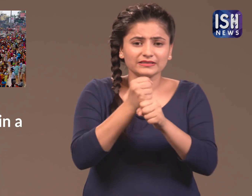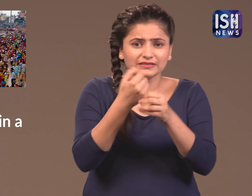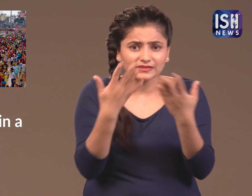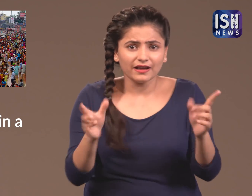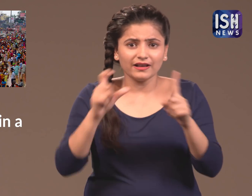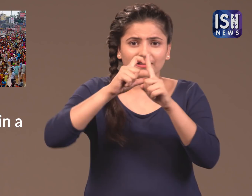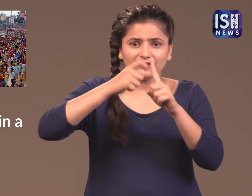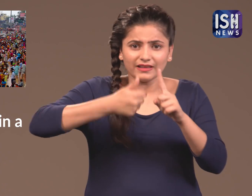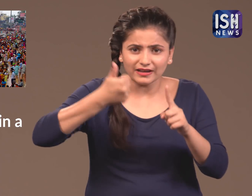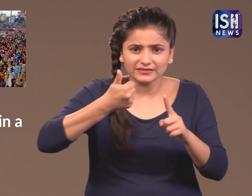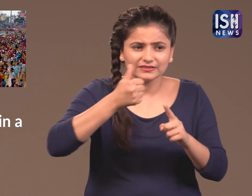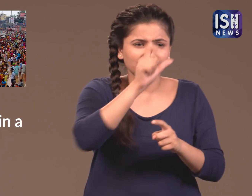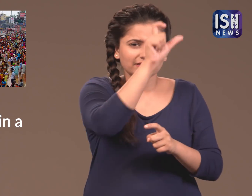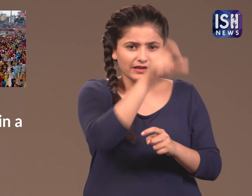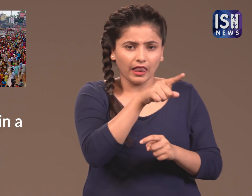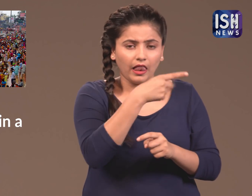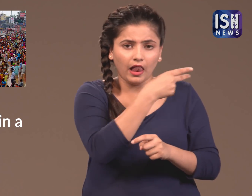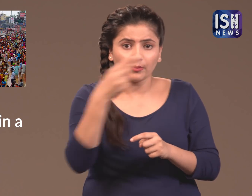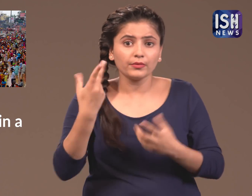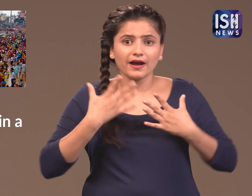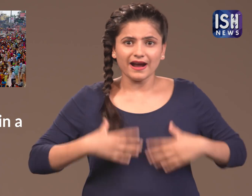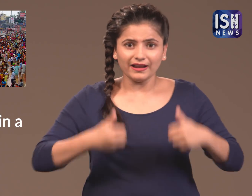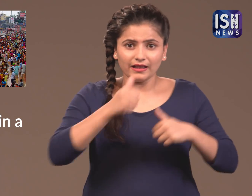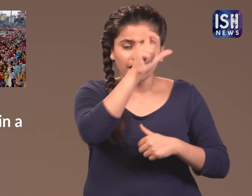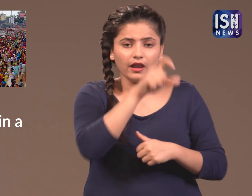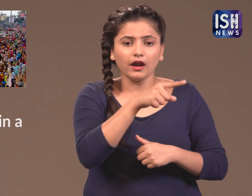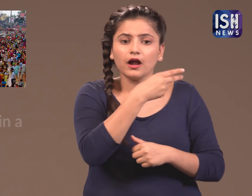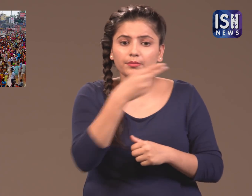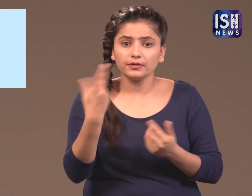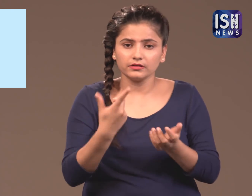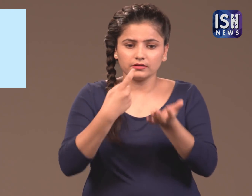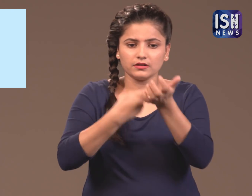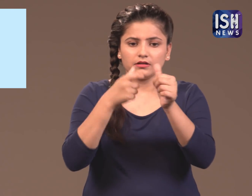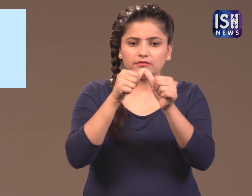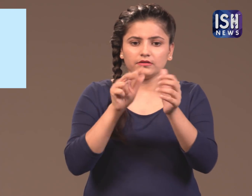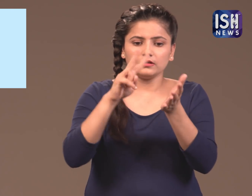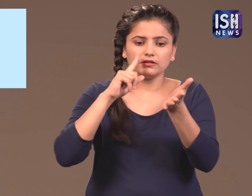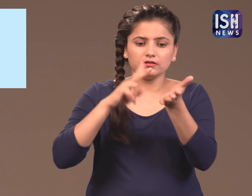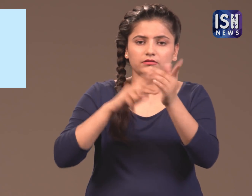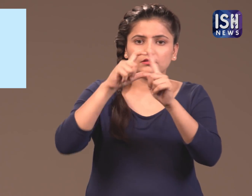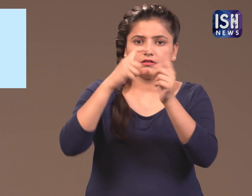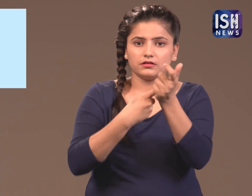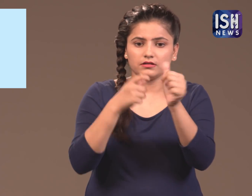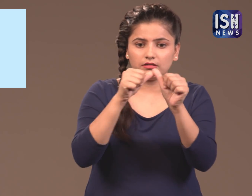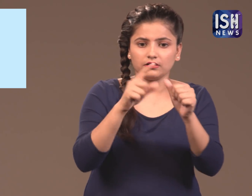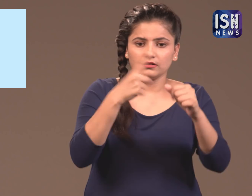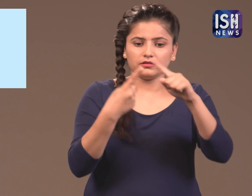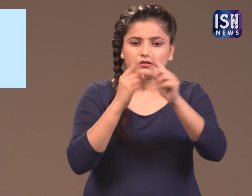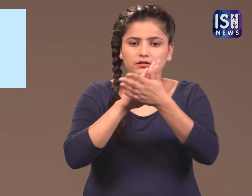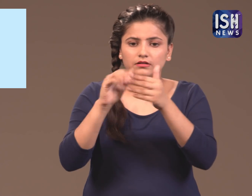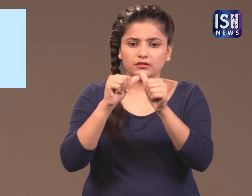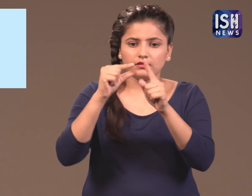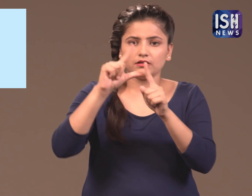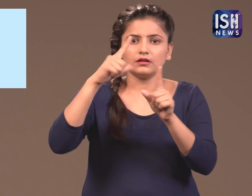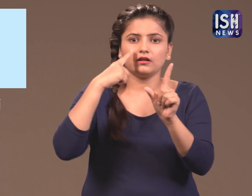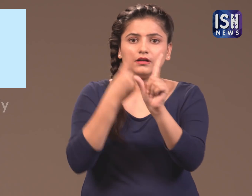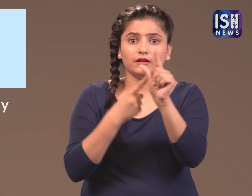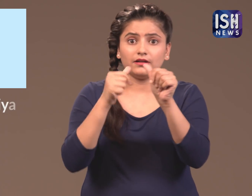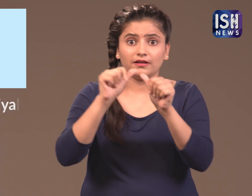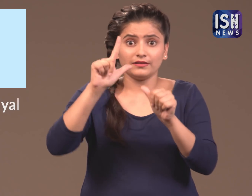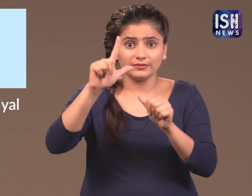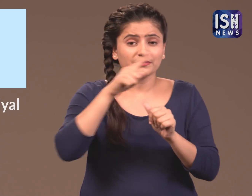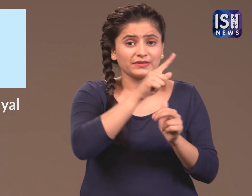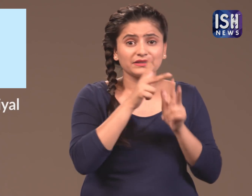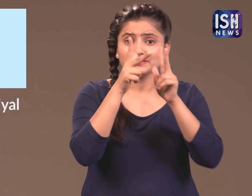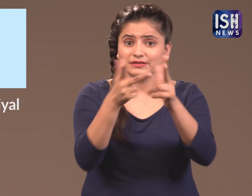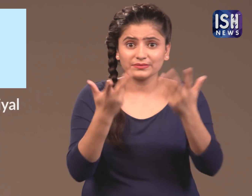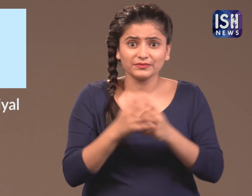The Director General of Health, Ravindra Thapliyal said that,